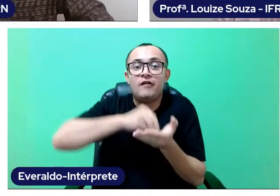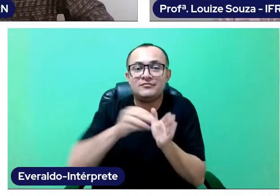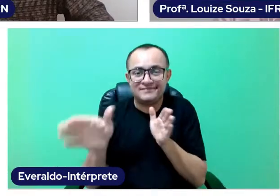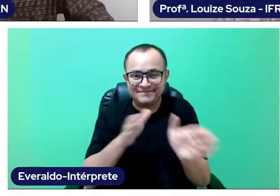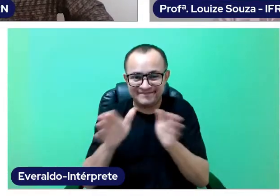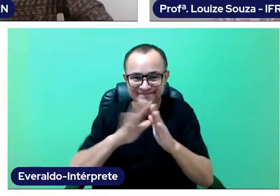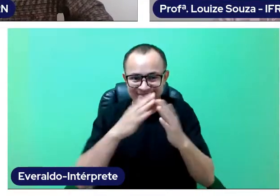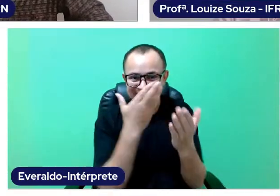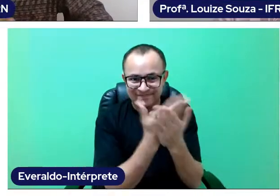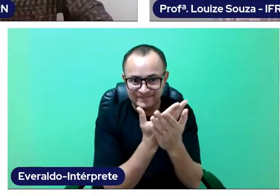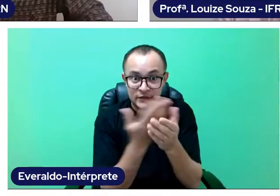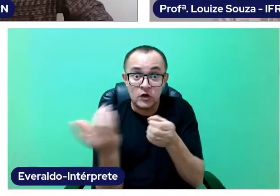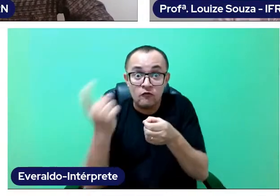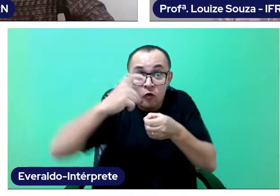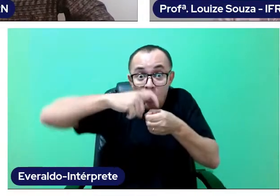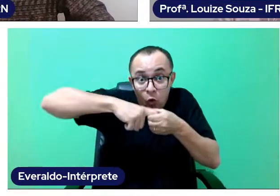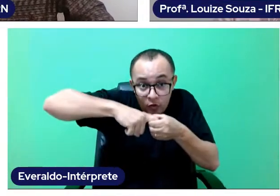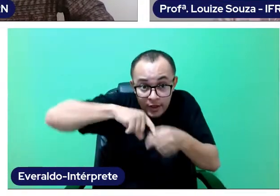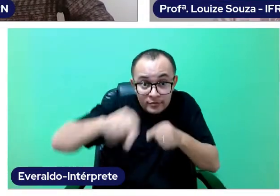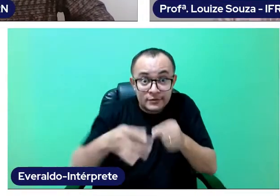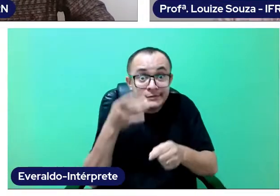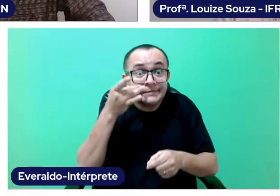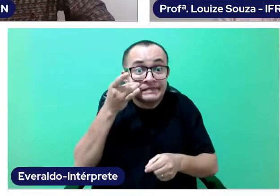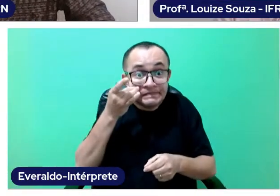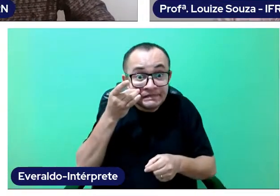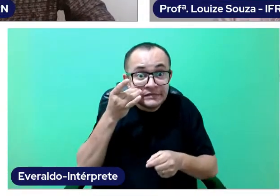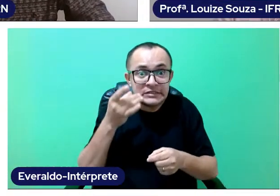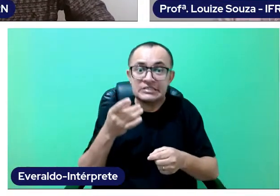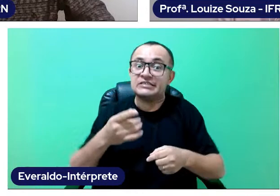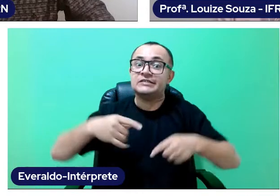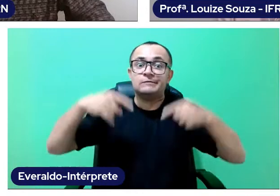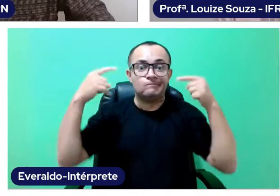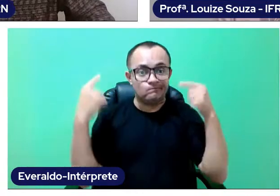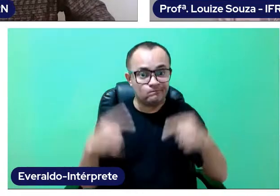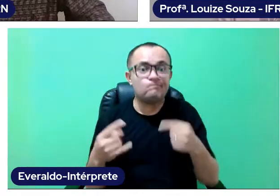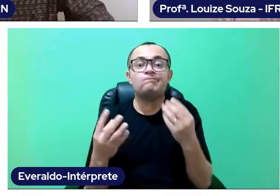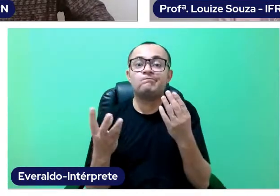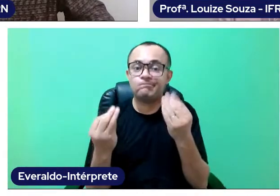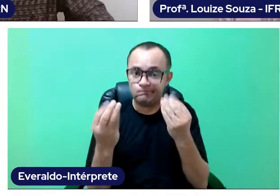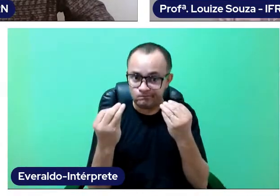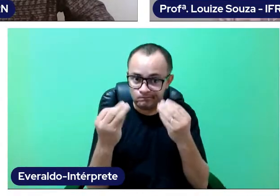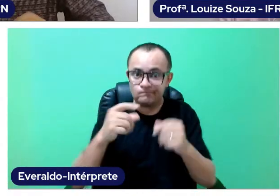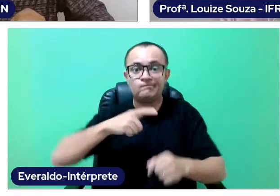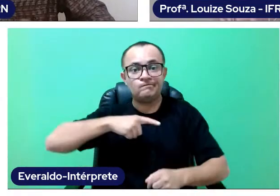Now, we go back to face-to-face classes and a lot of challanges need to be faced.